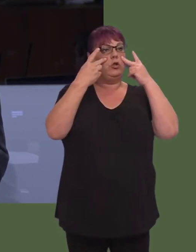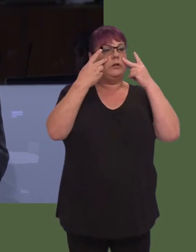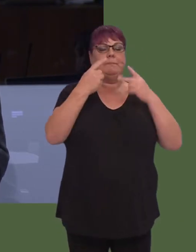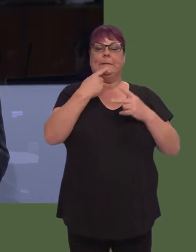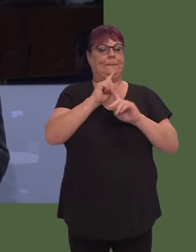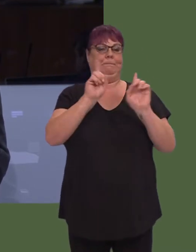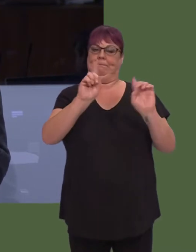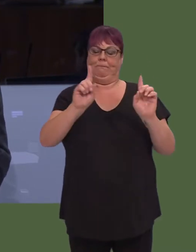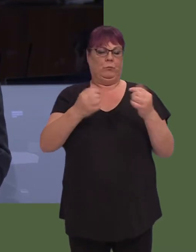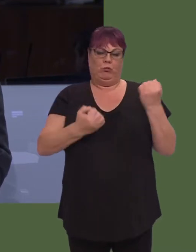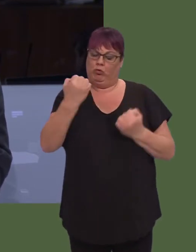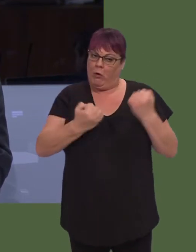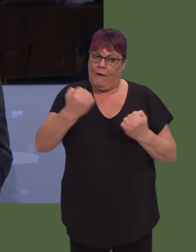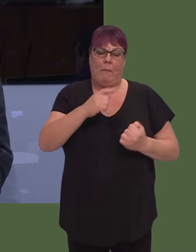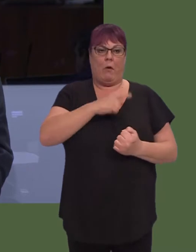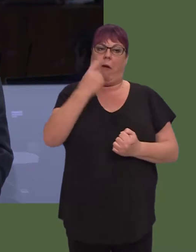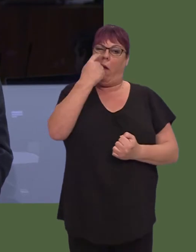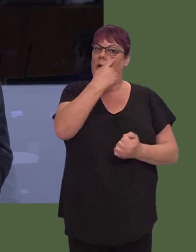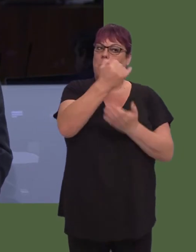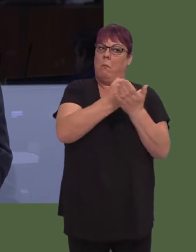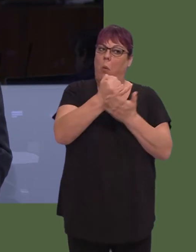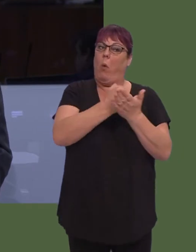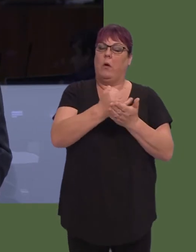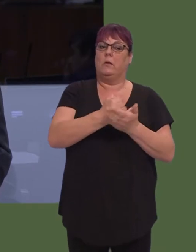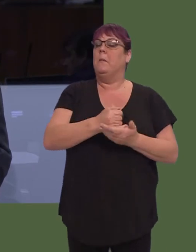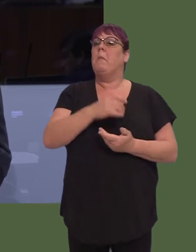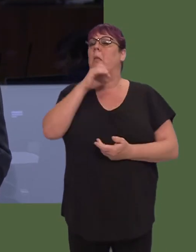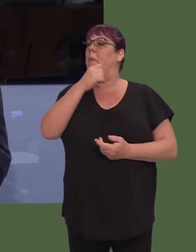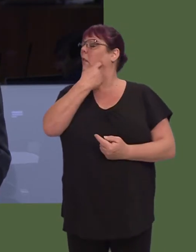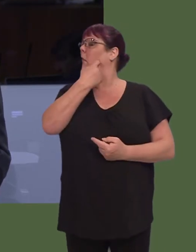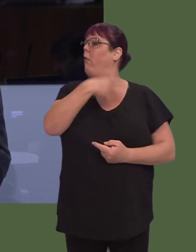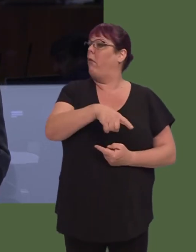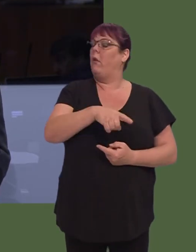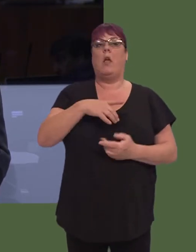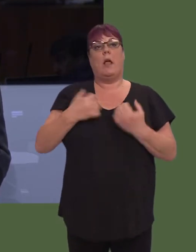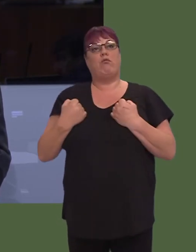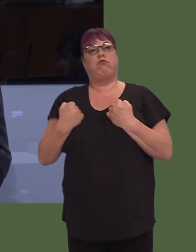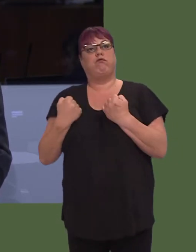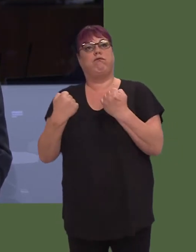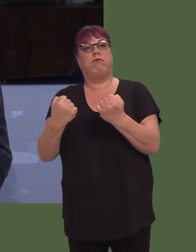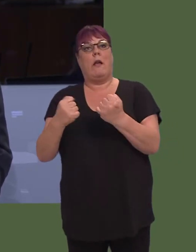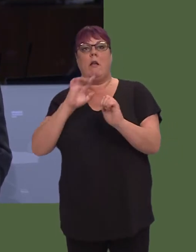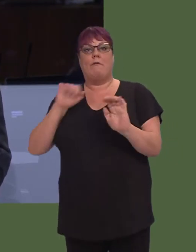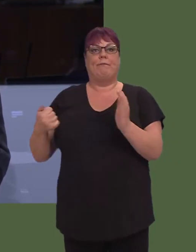road due to his poor eyesight. He was subsequently the cause of a fatal road accident on the M4.